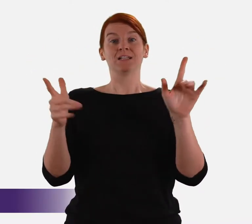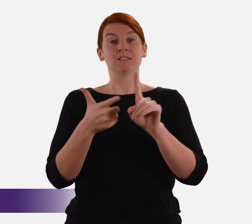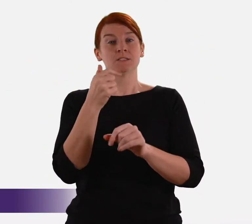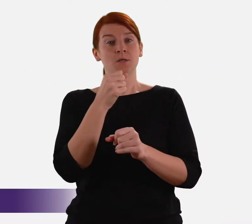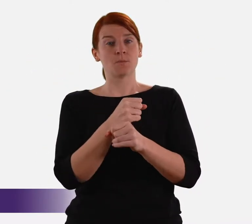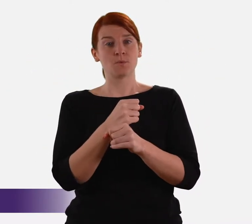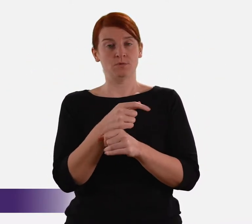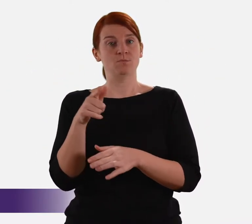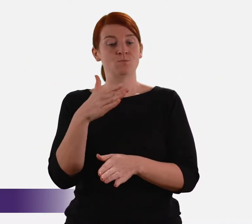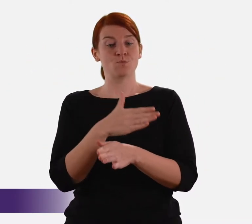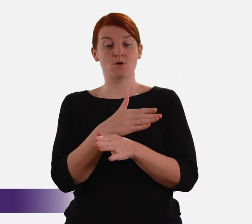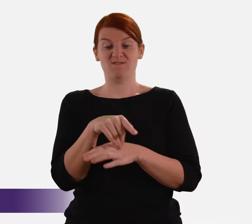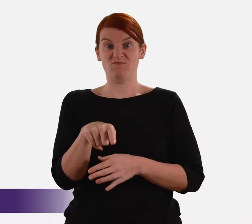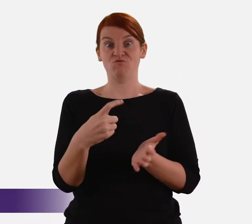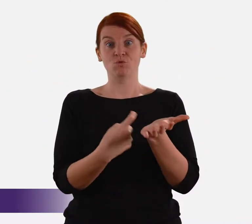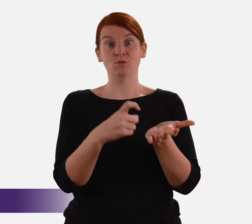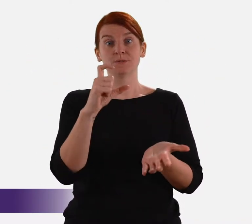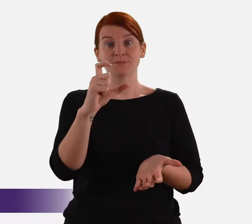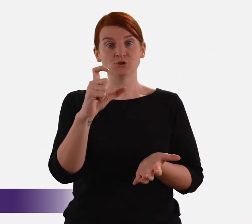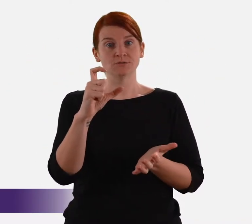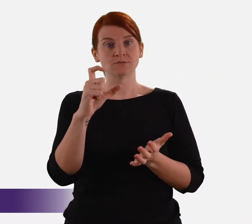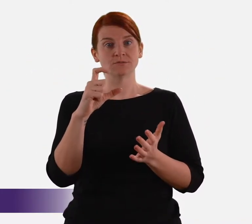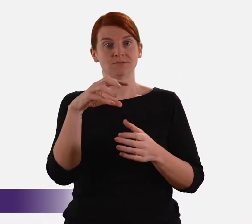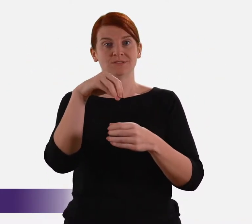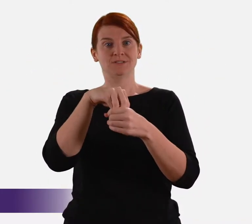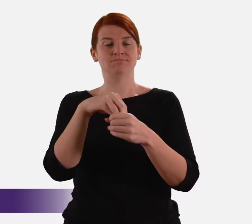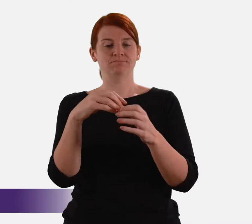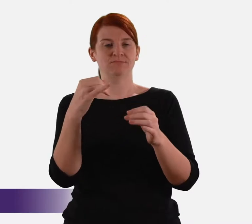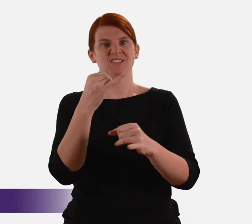The clearest example is the work of the Royal Commission into